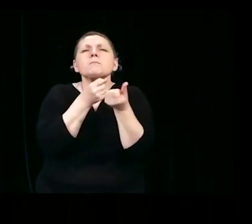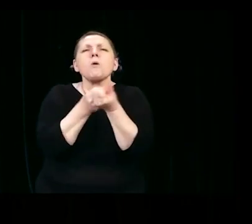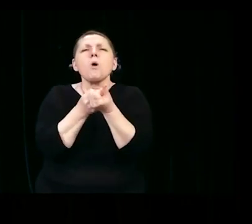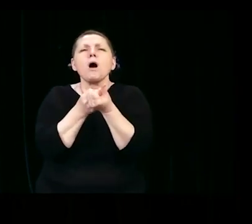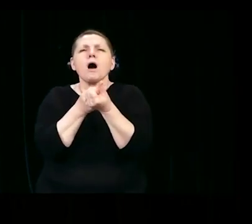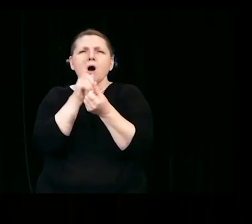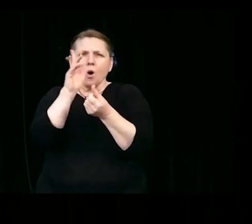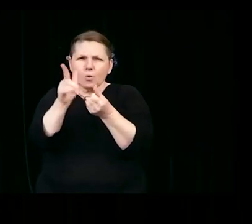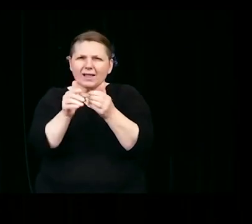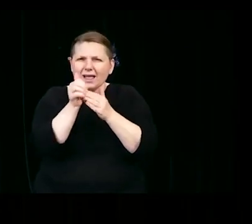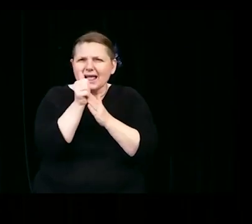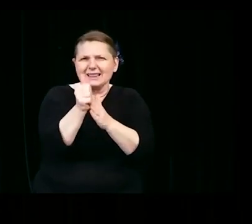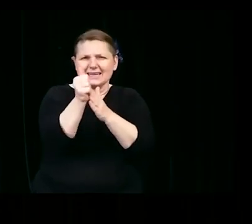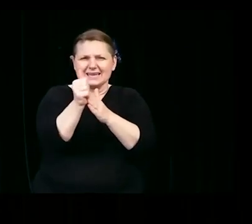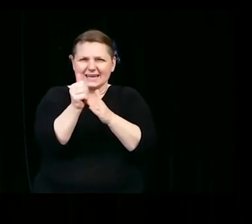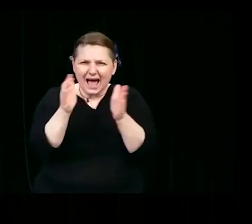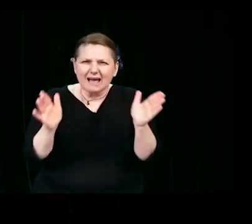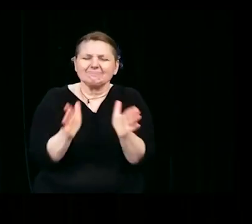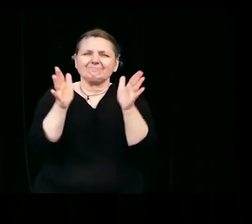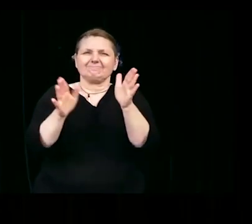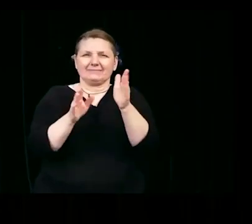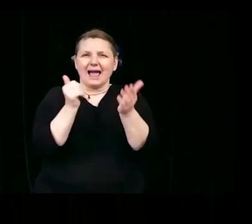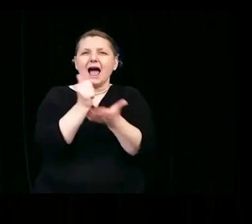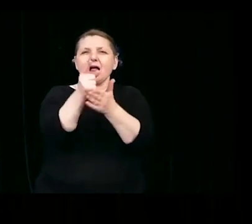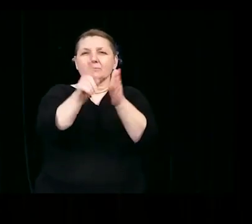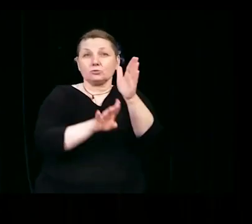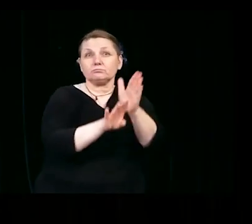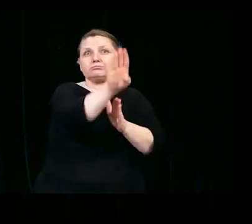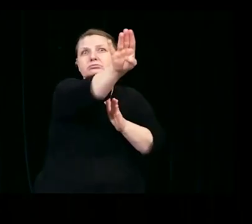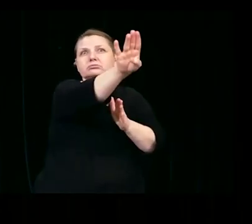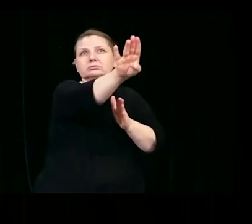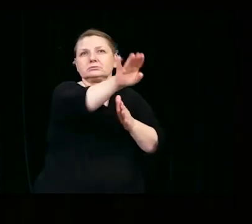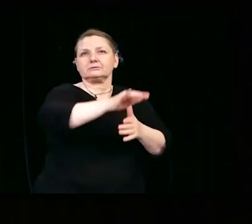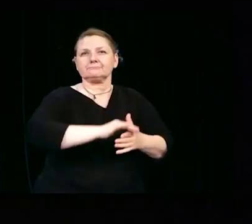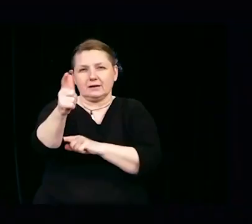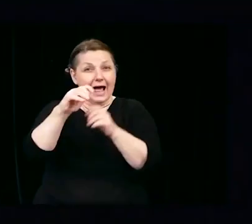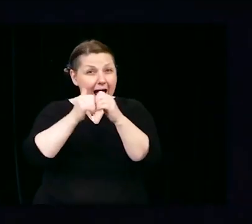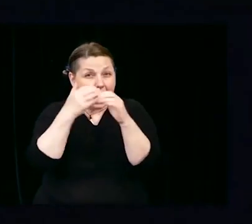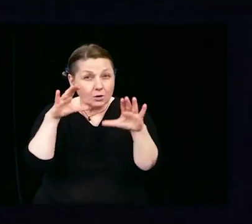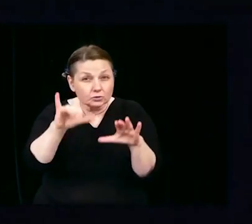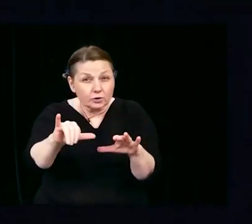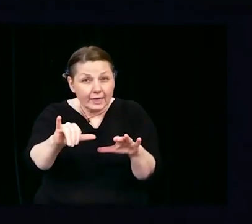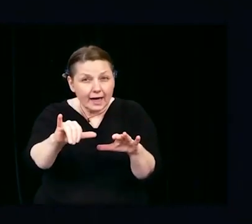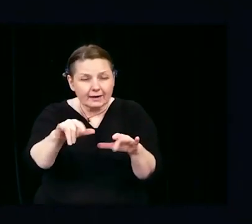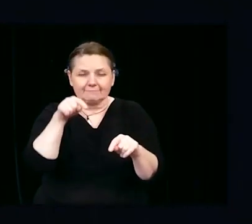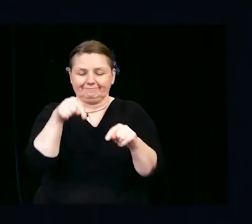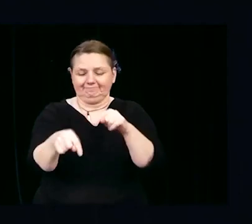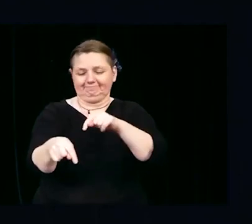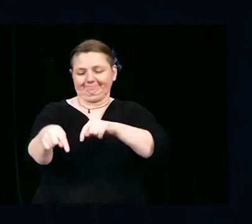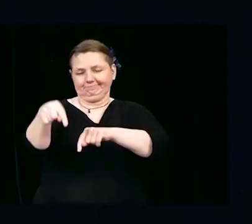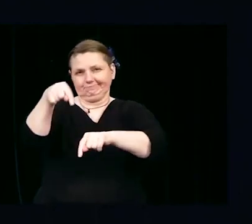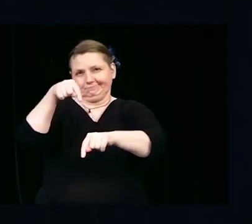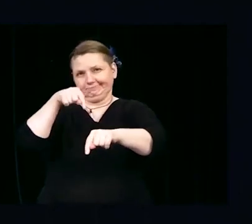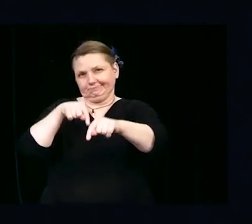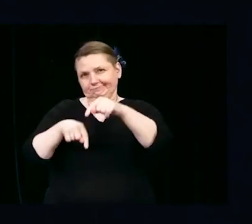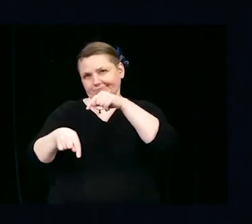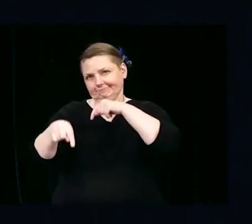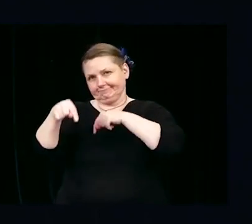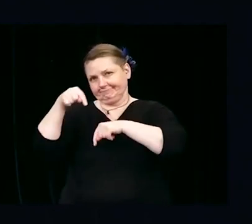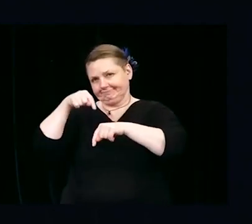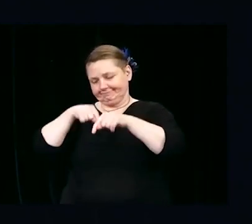you can do in small ways to make great change. Primero, comienza a investigar